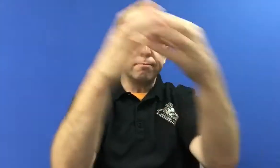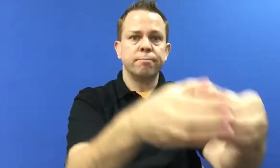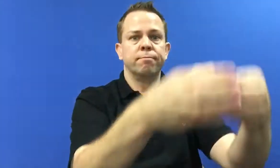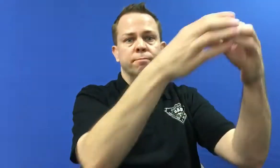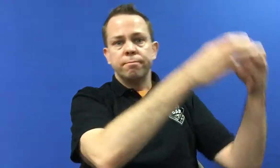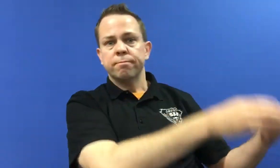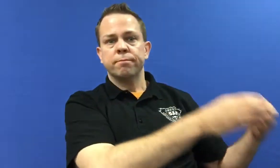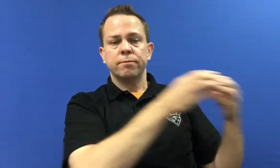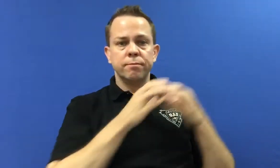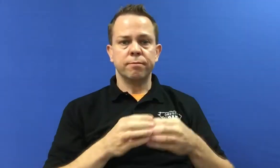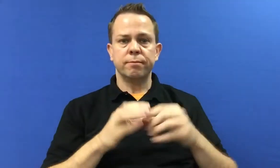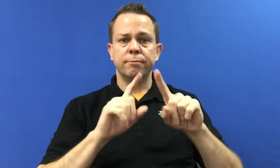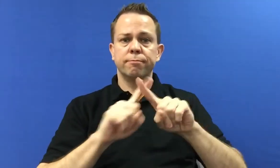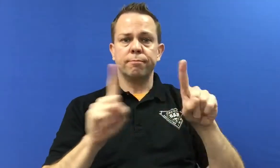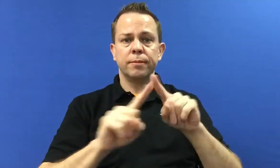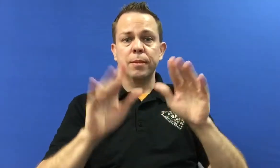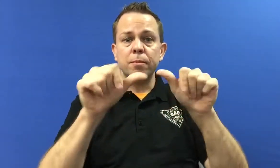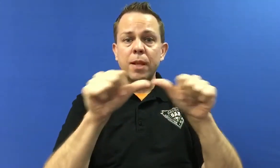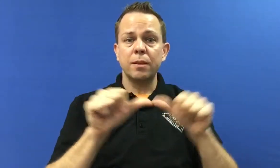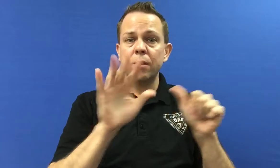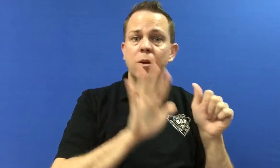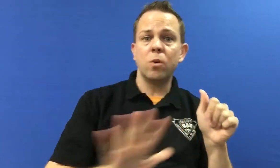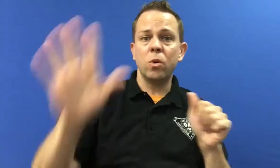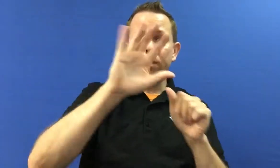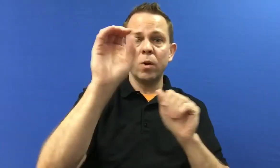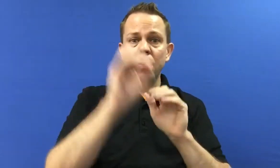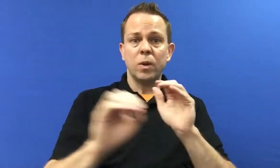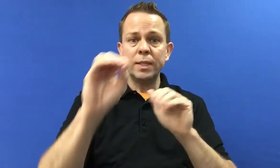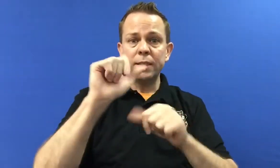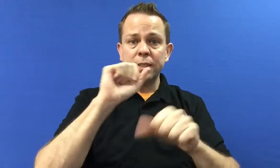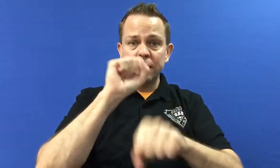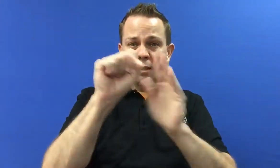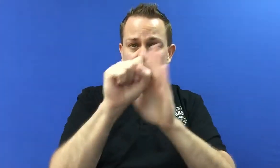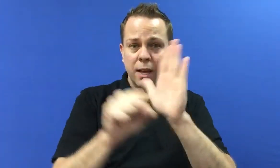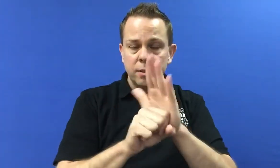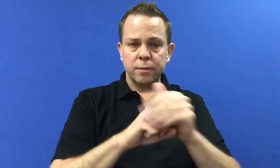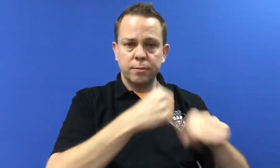to different areas of the state, all over the state of Oregon.